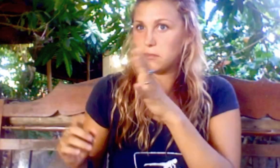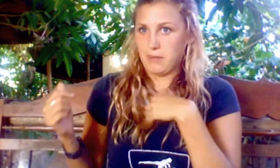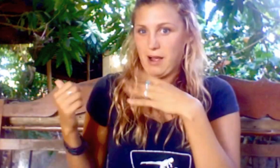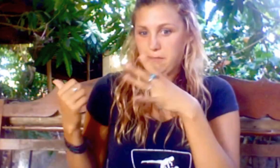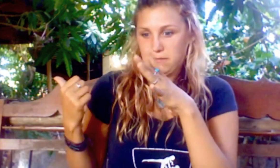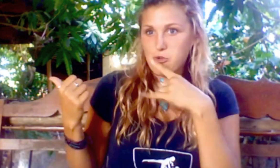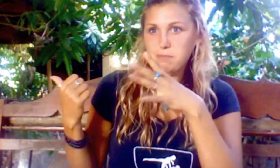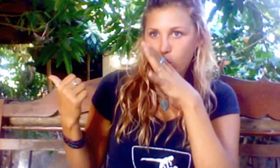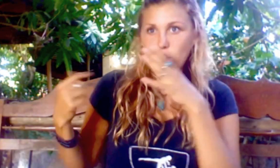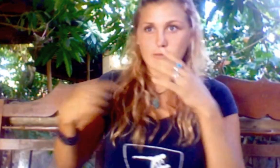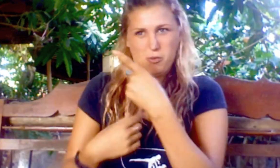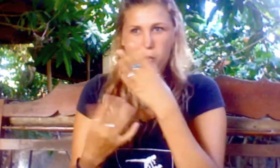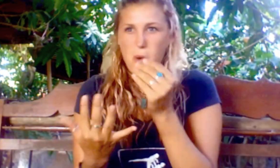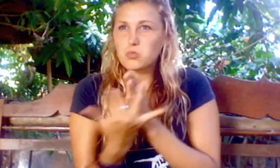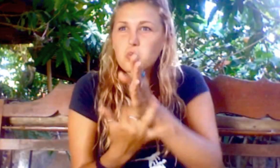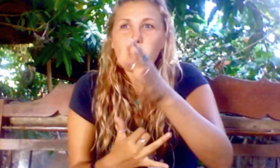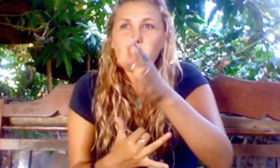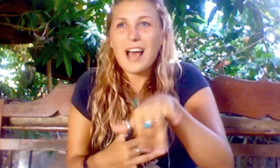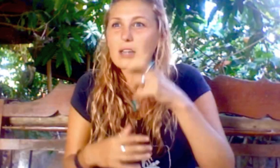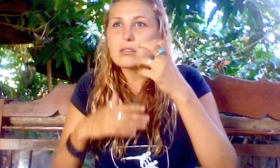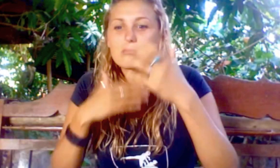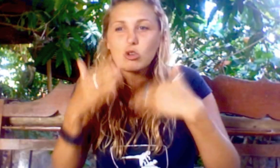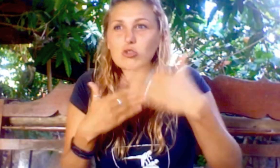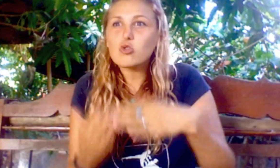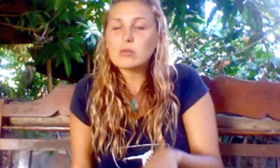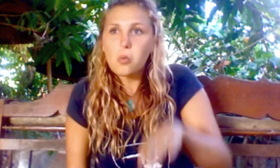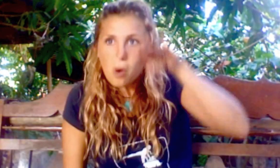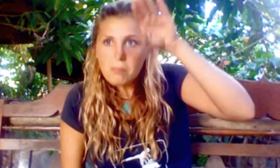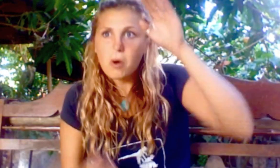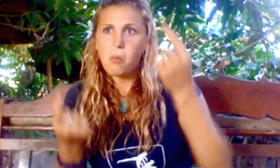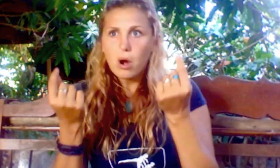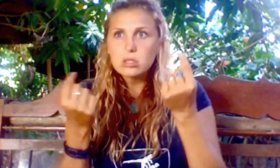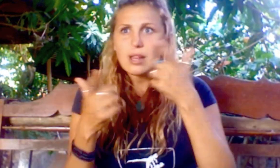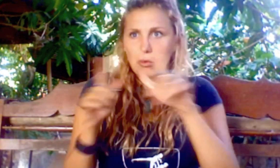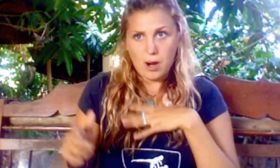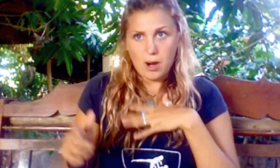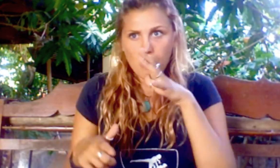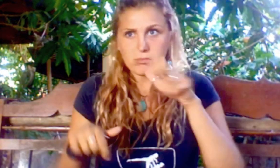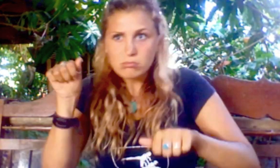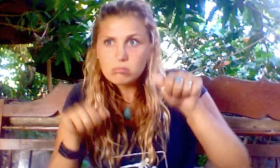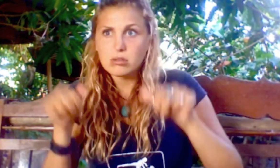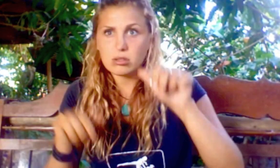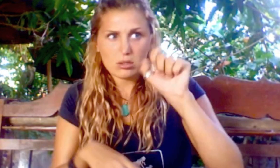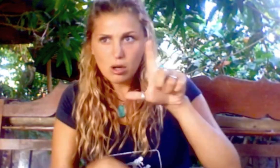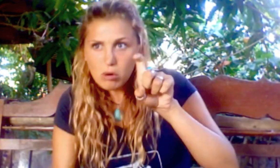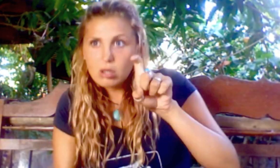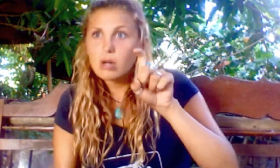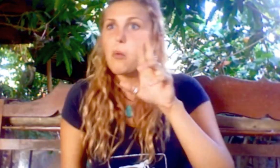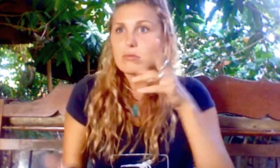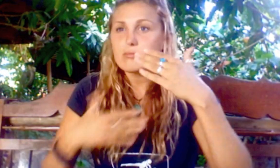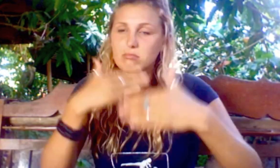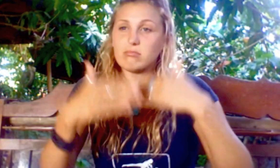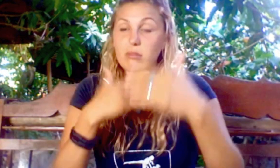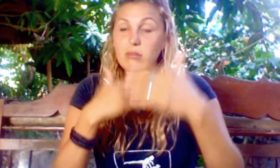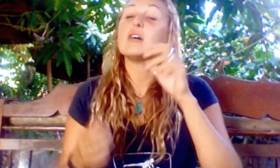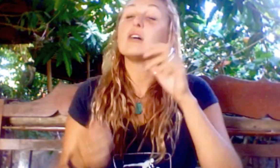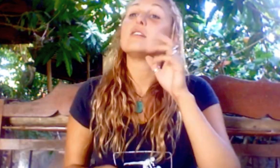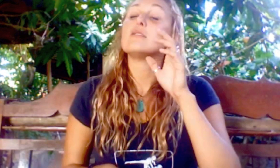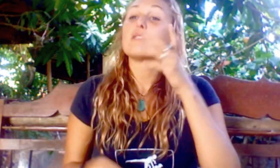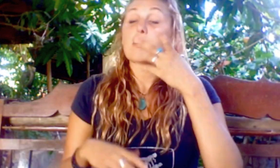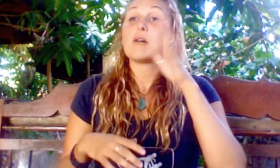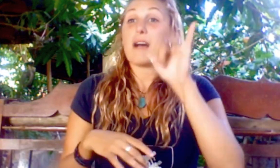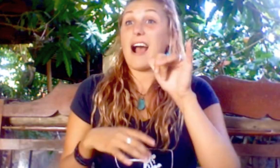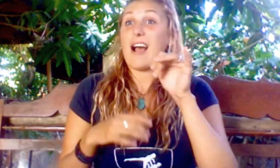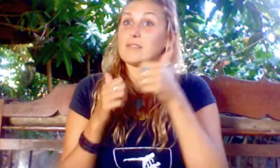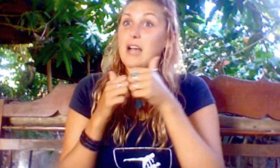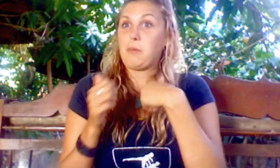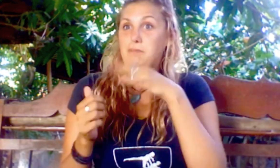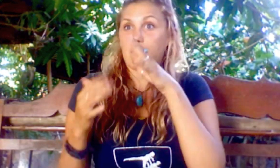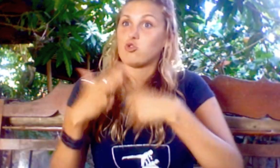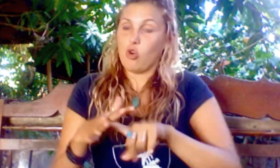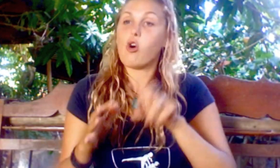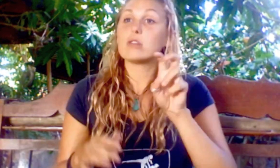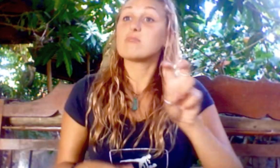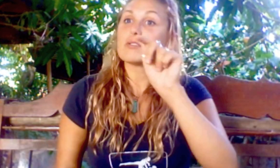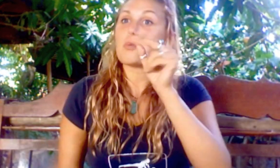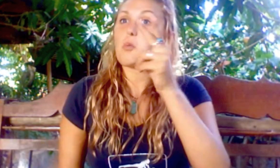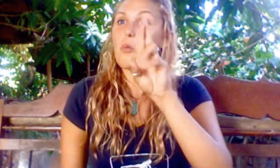Growing up, my mom was so unsure if I should learn ASL or another method. From there, we started a tour